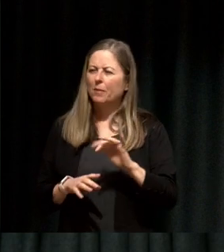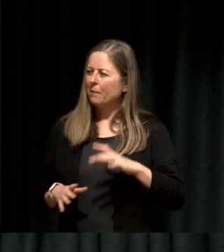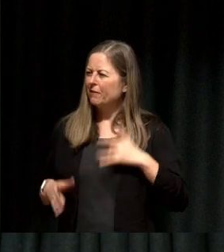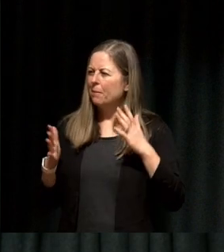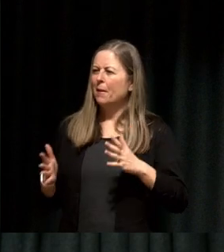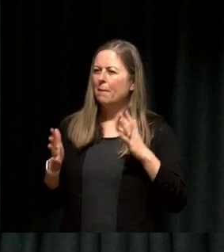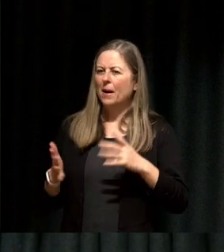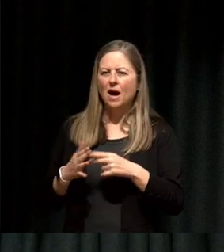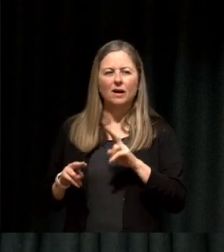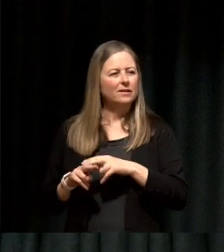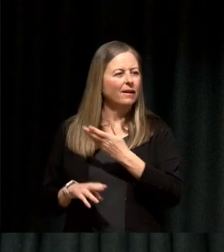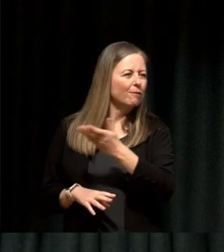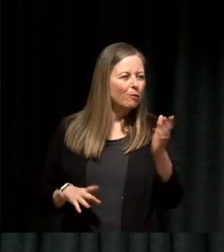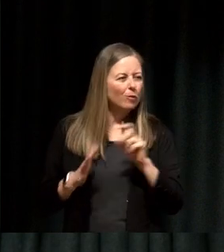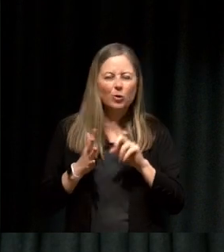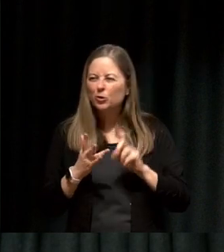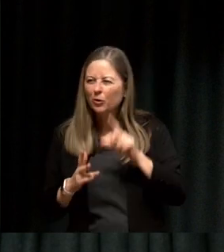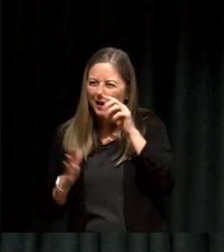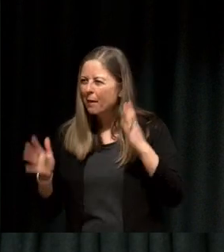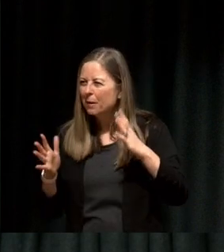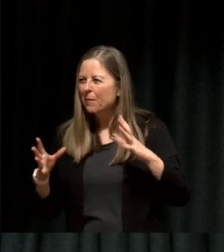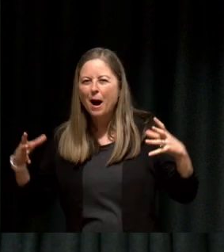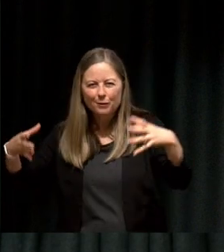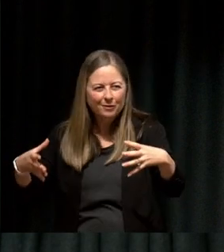doing it we're all weird together, and that's okay, so I would encourage you to try and